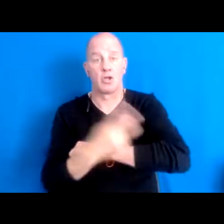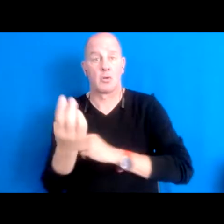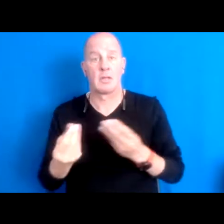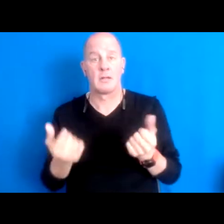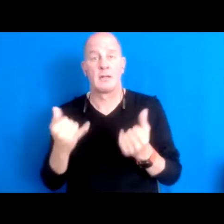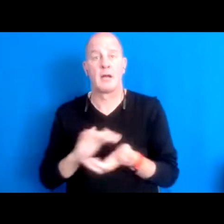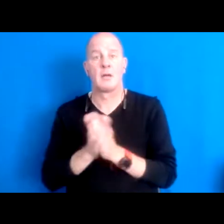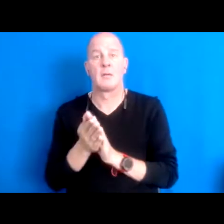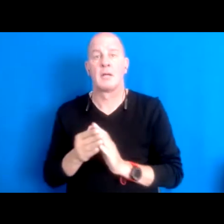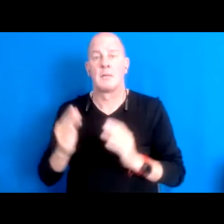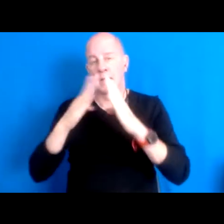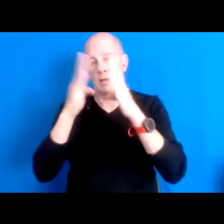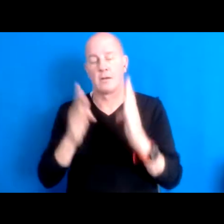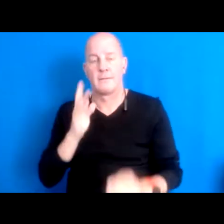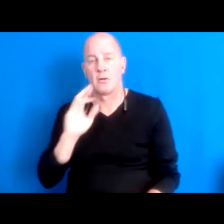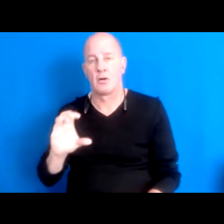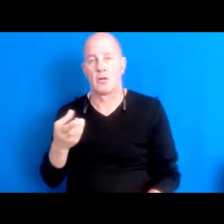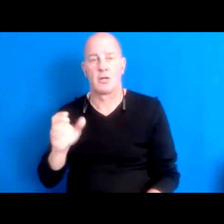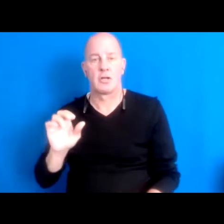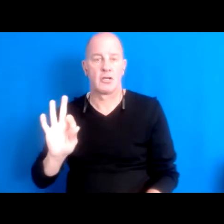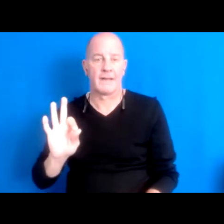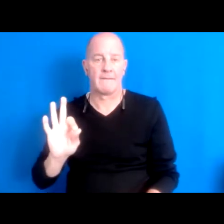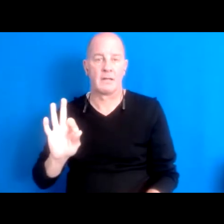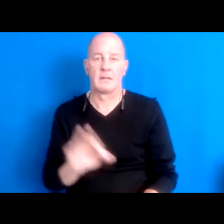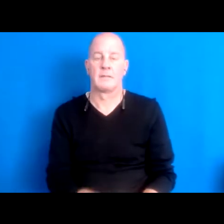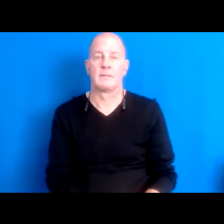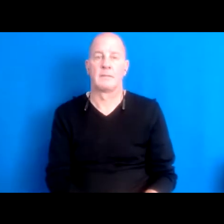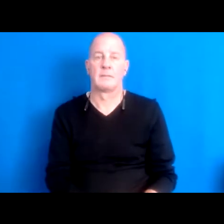15:57:14 And so what I see is that in in in my, in this work.